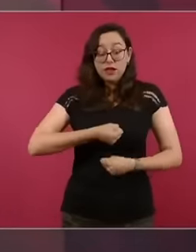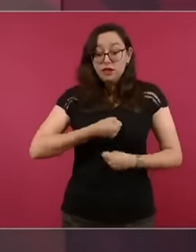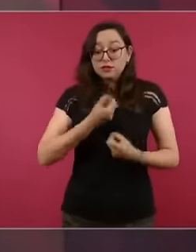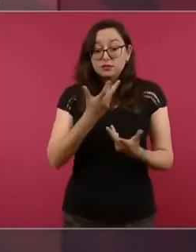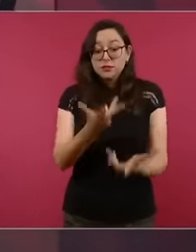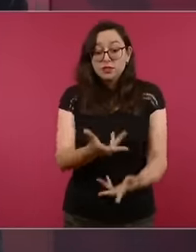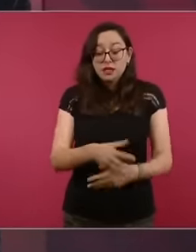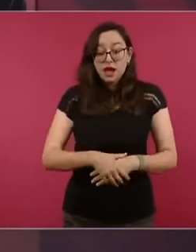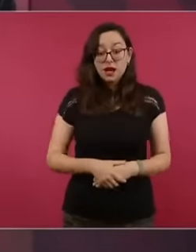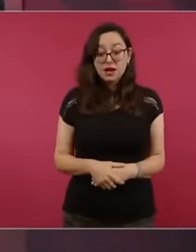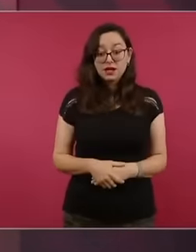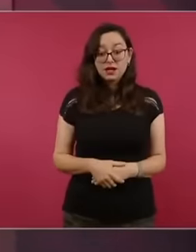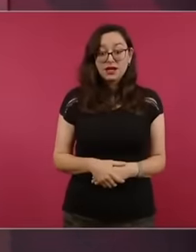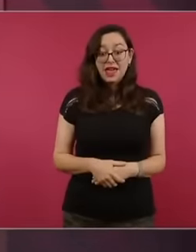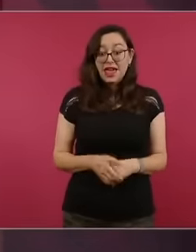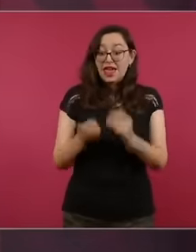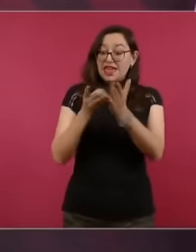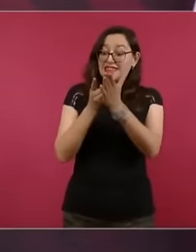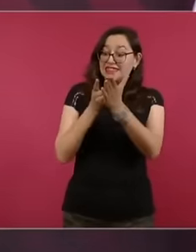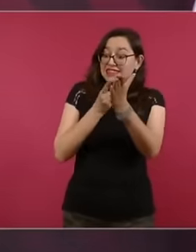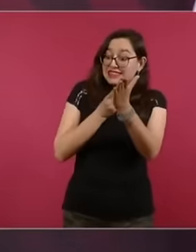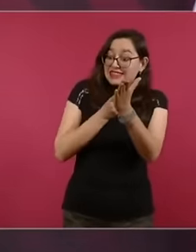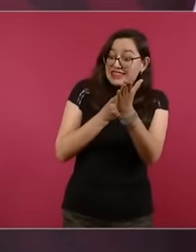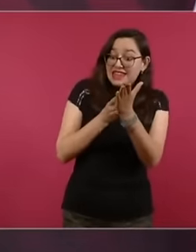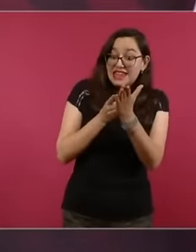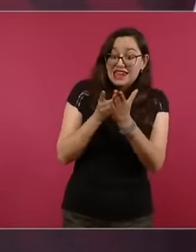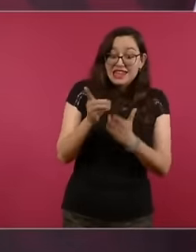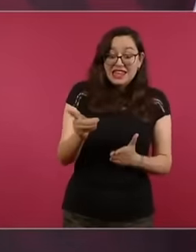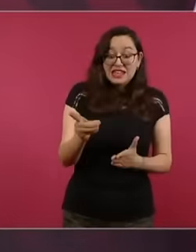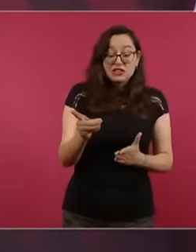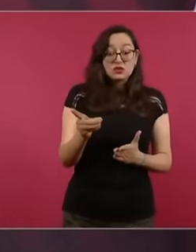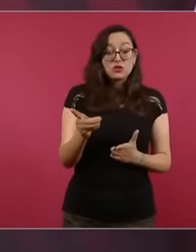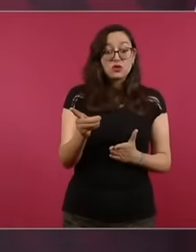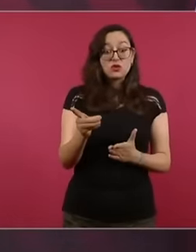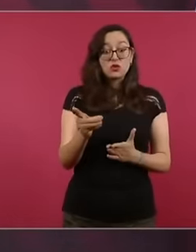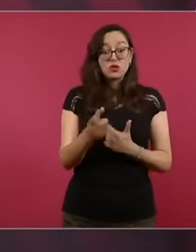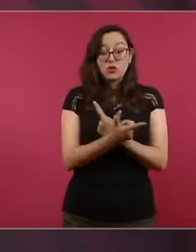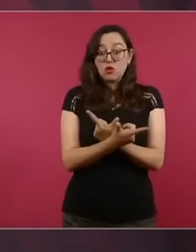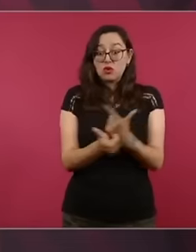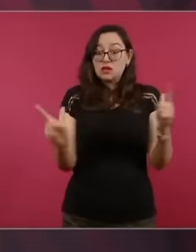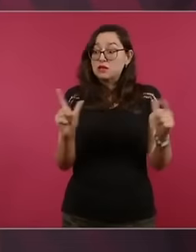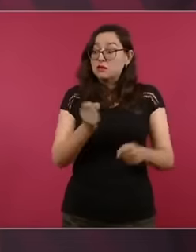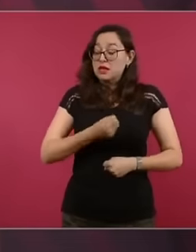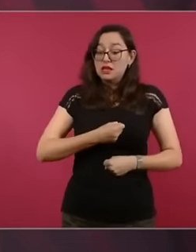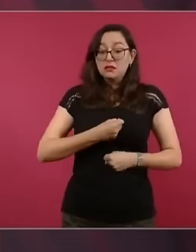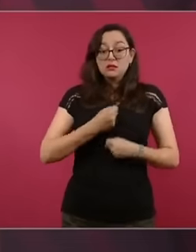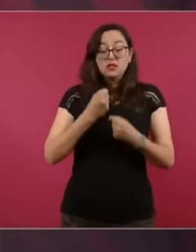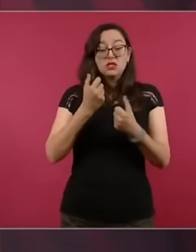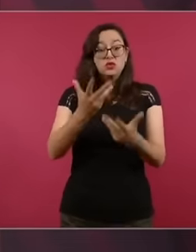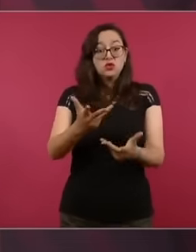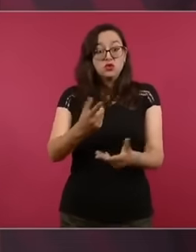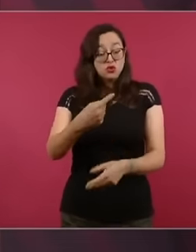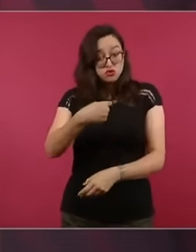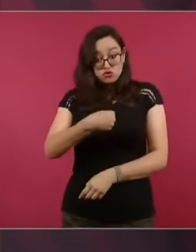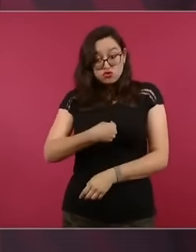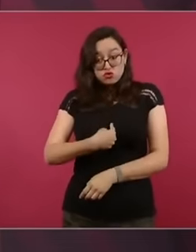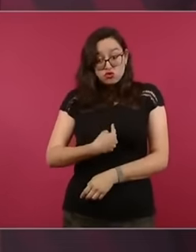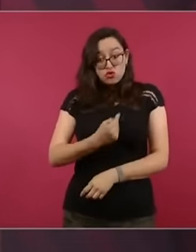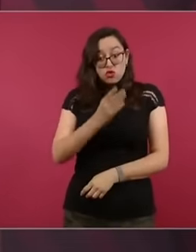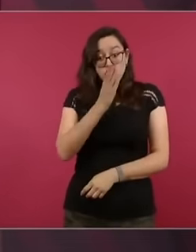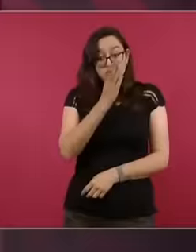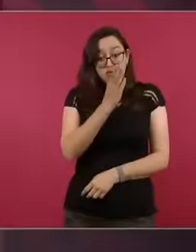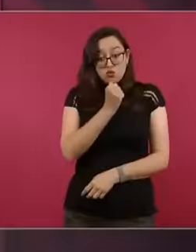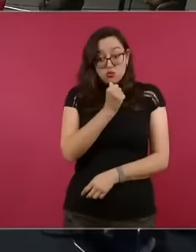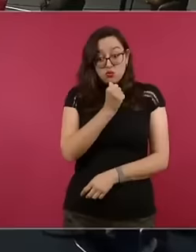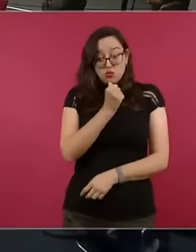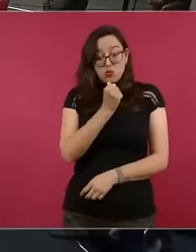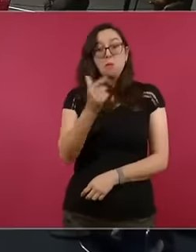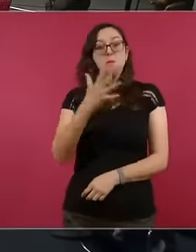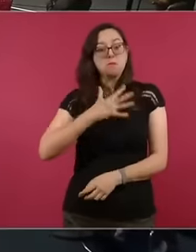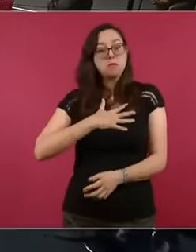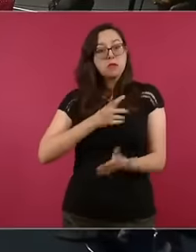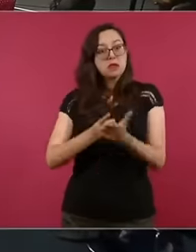exercise his freedoms his right to demonstrate to